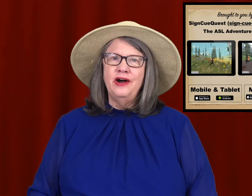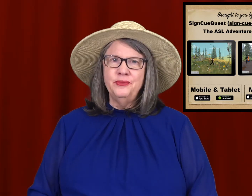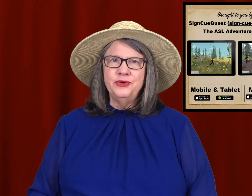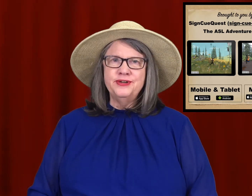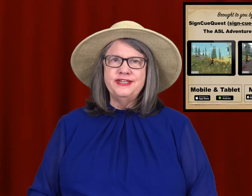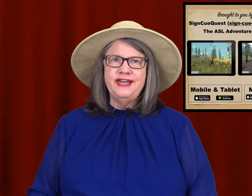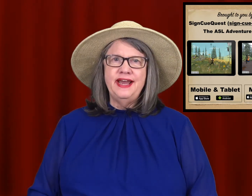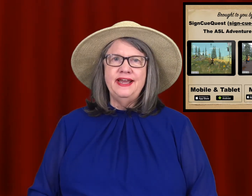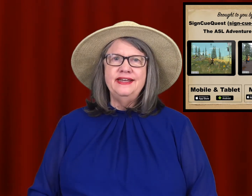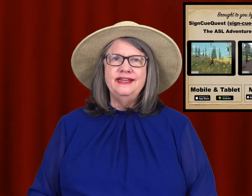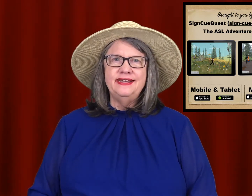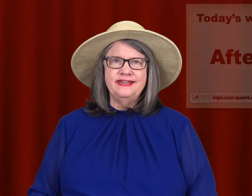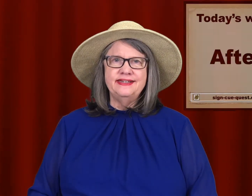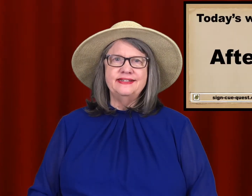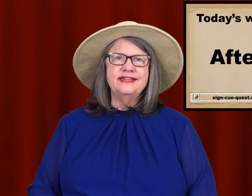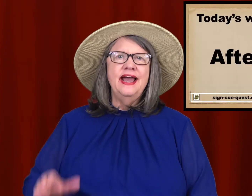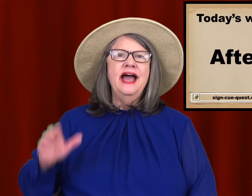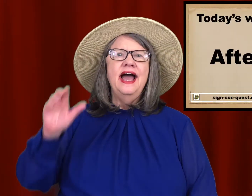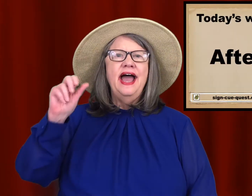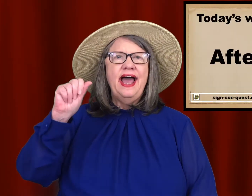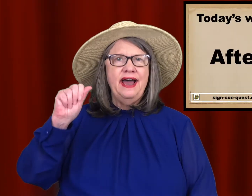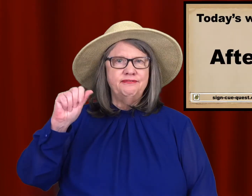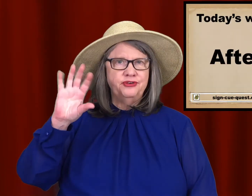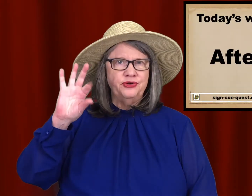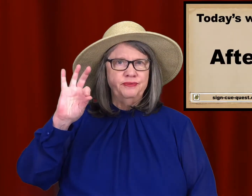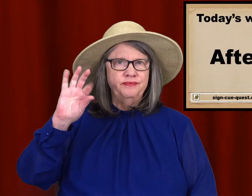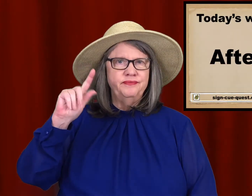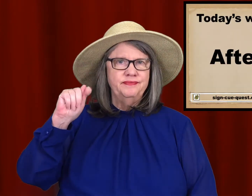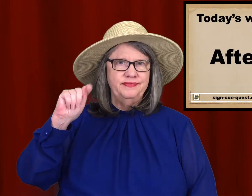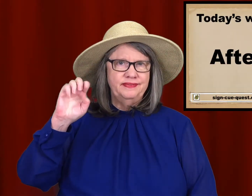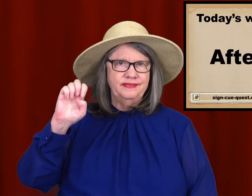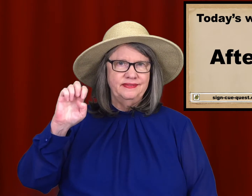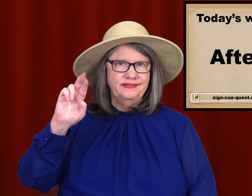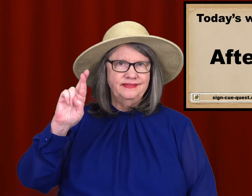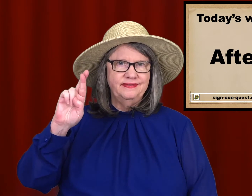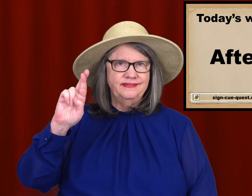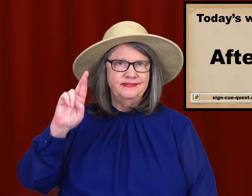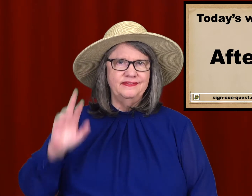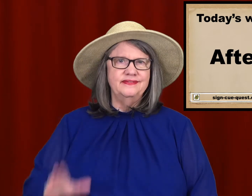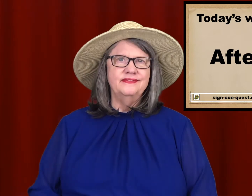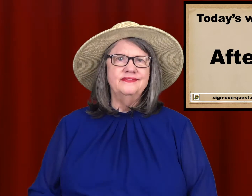Our word today is … AFTER.